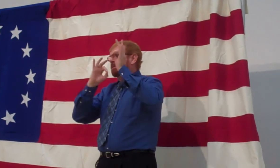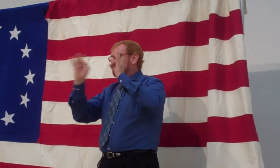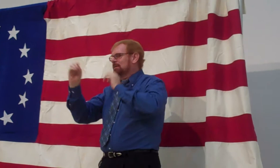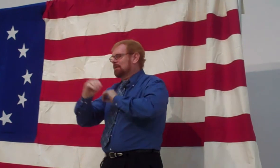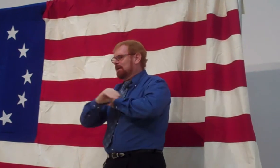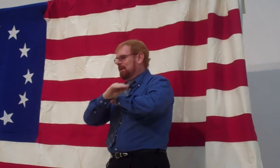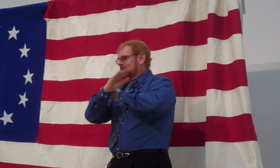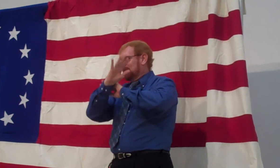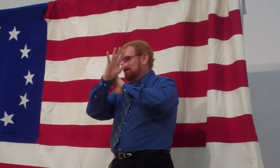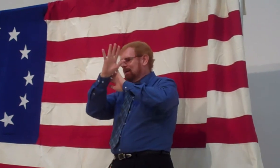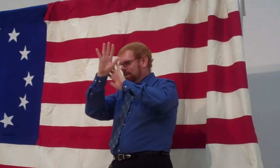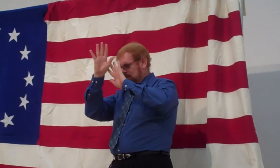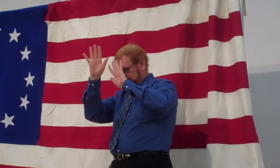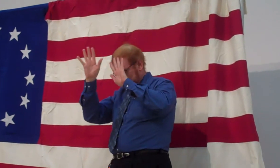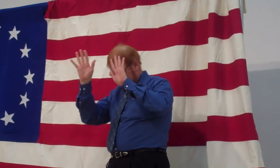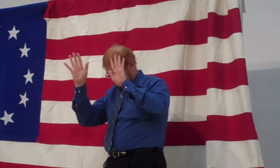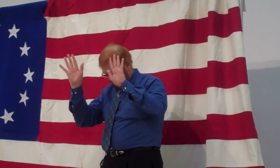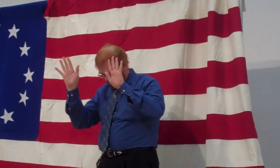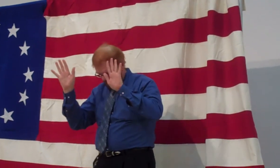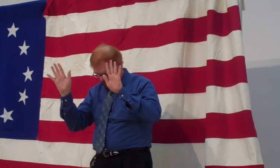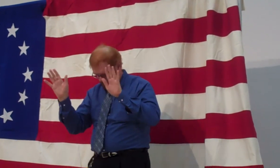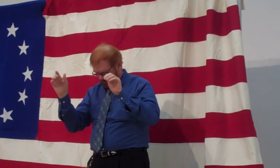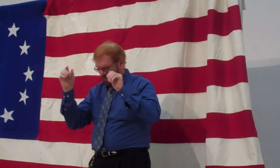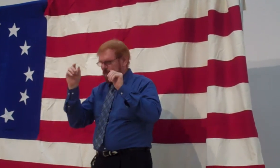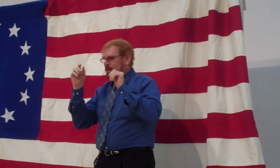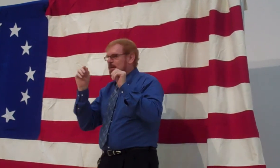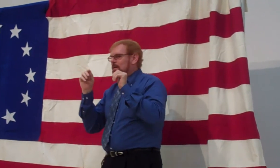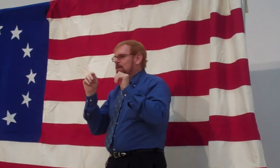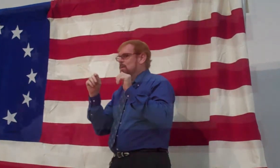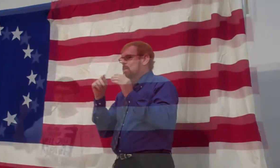What so proudly we hail As the twilight's last gleaming.